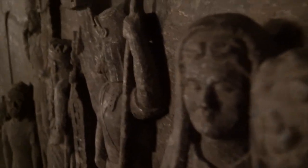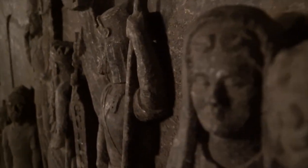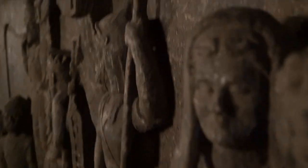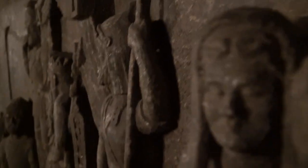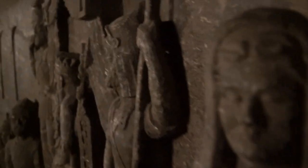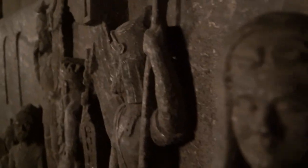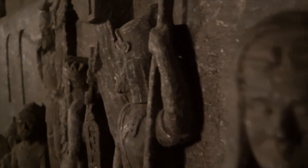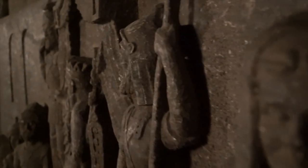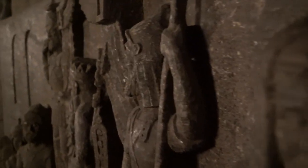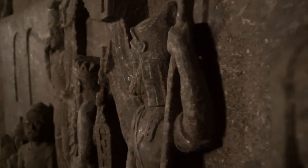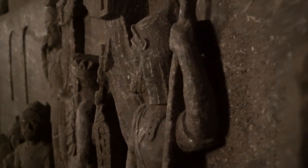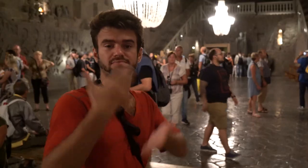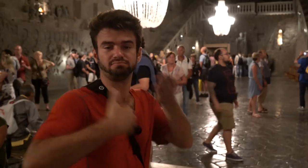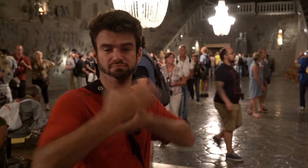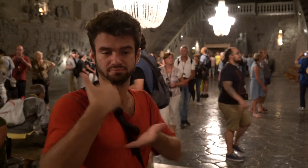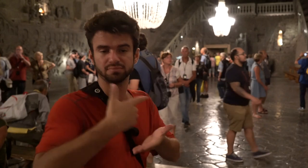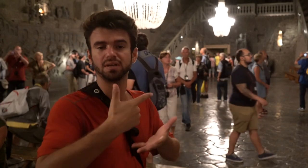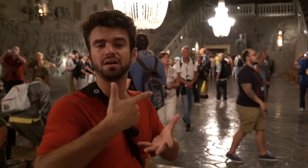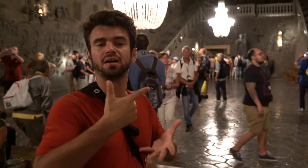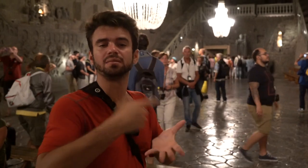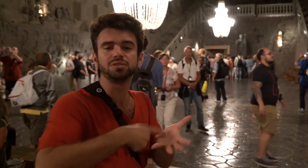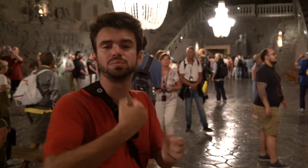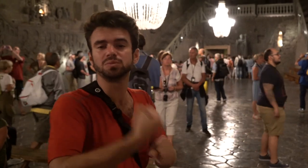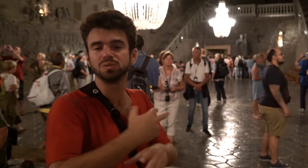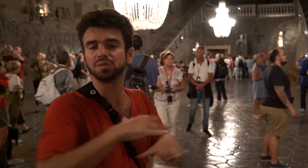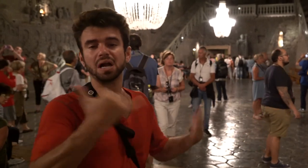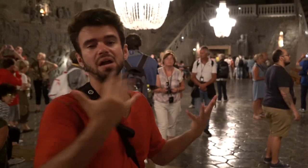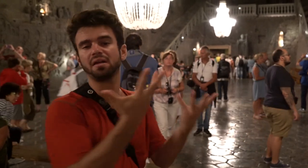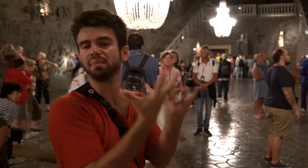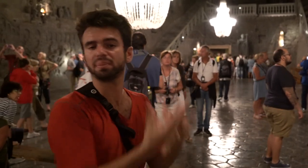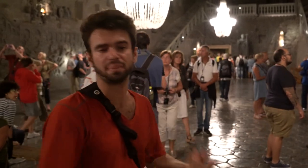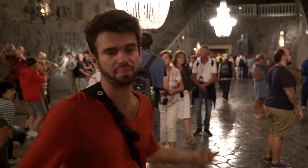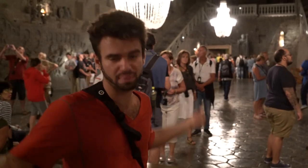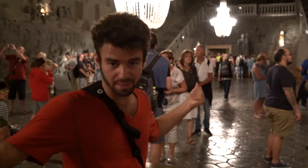It is no longer place to mine.